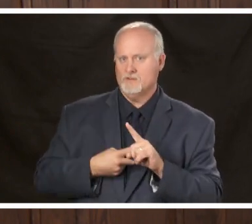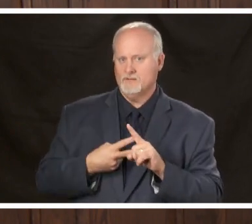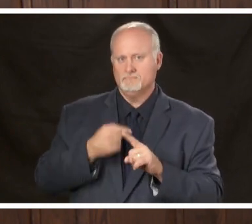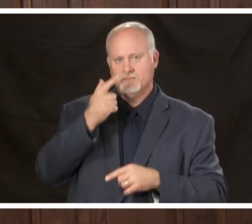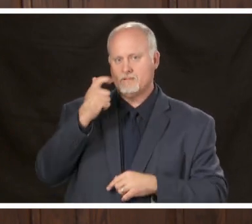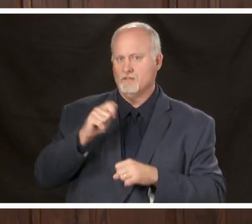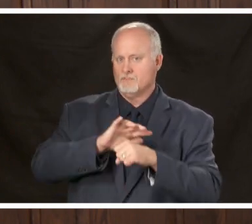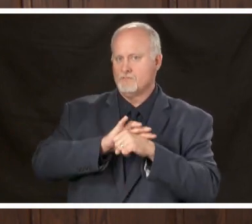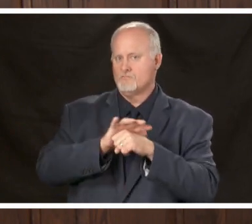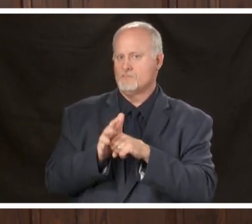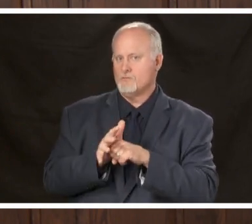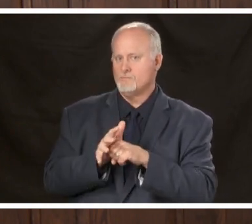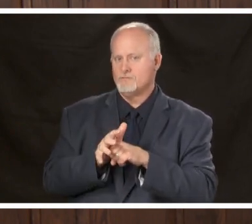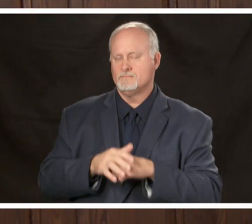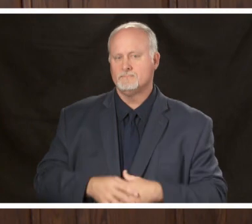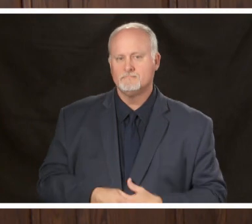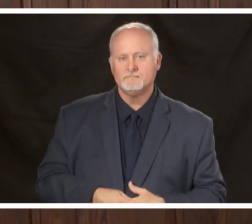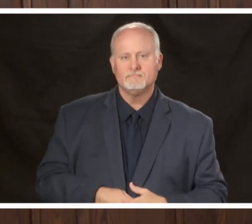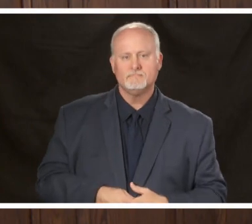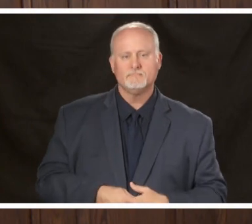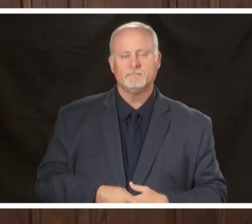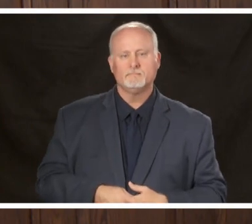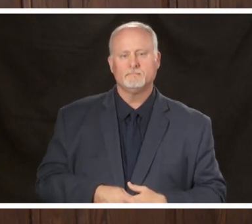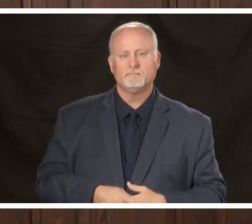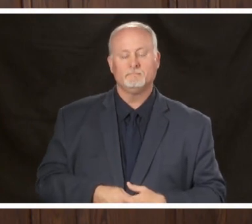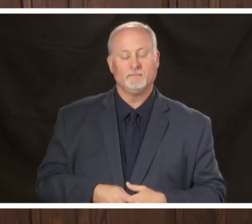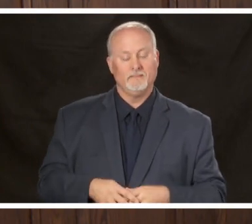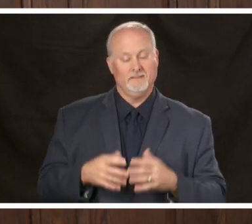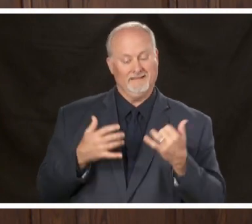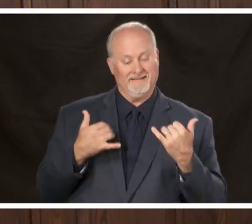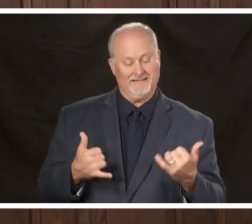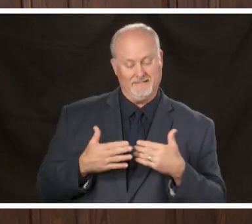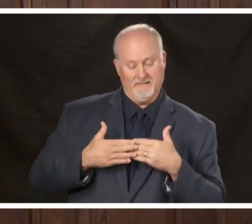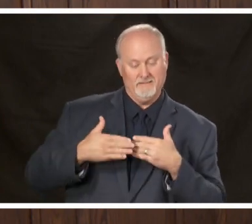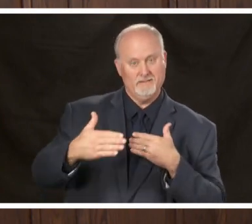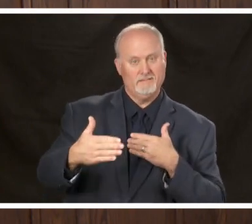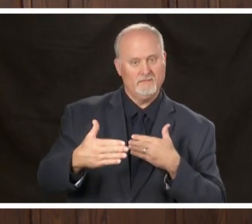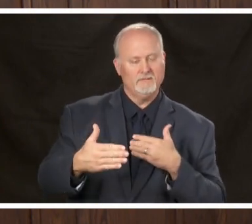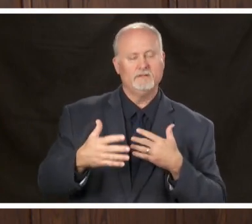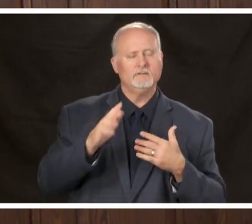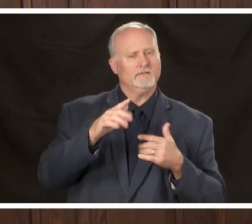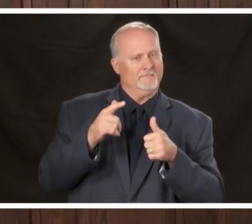coronavirus crisis as we move forward let me just say first of all that the